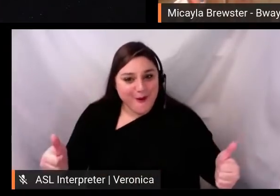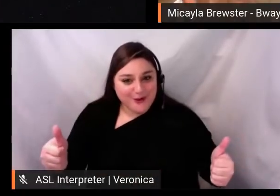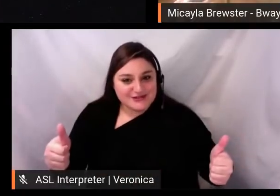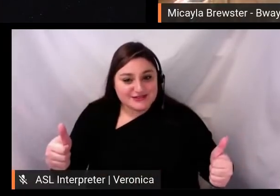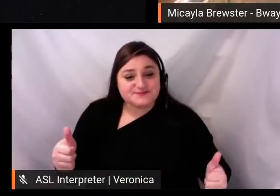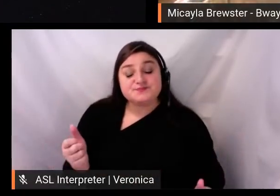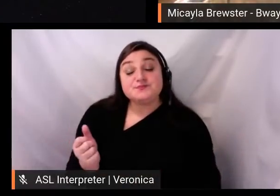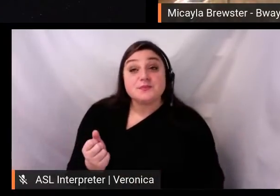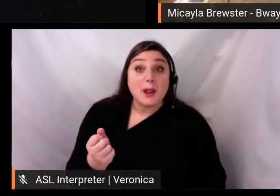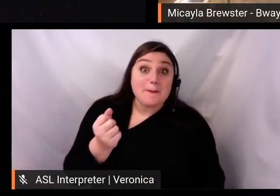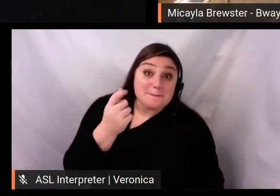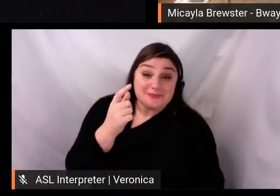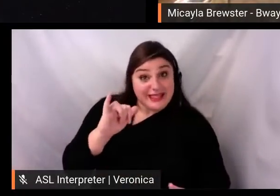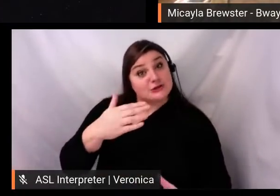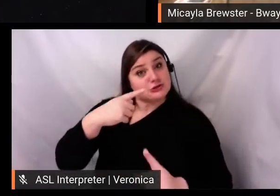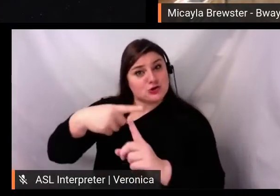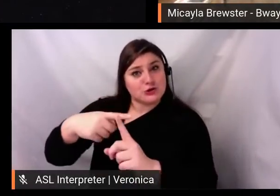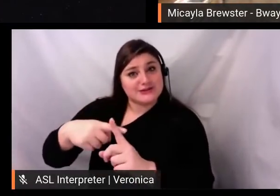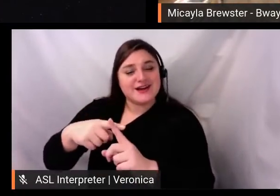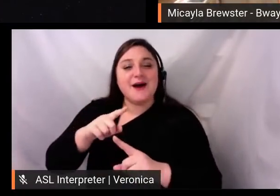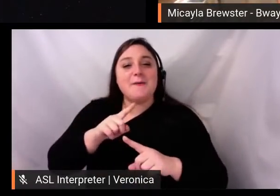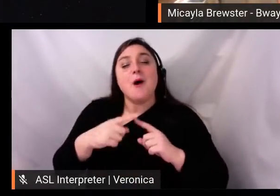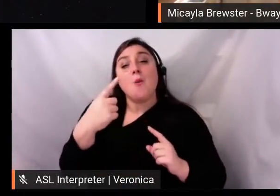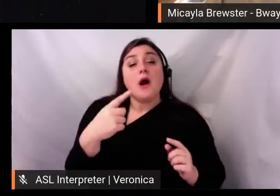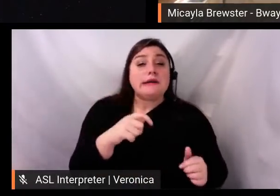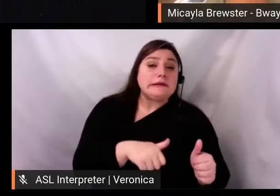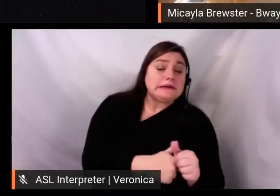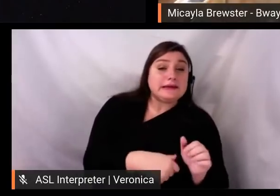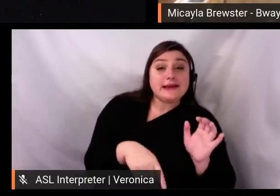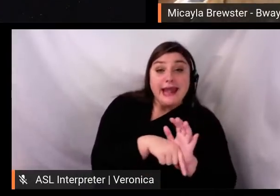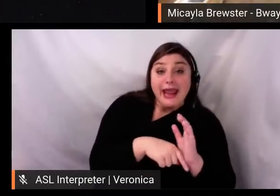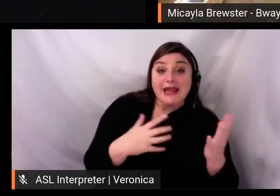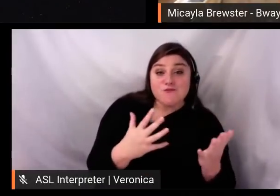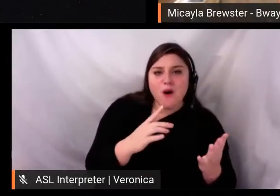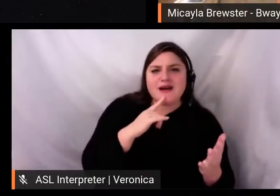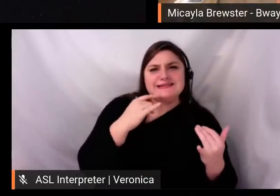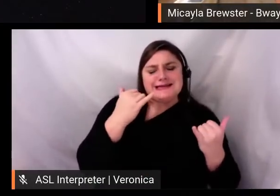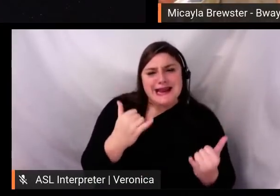with options of things to watch. So with thousands of online events